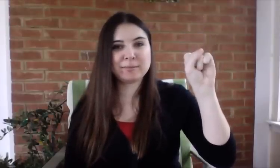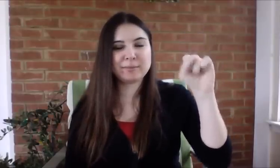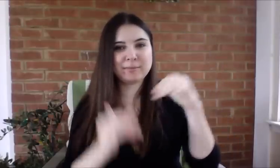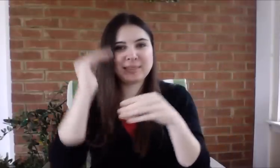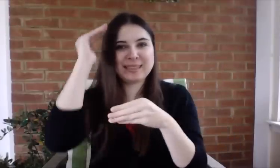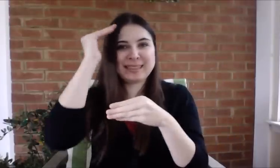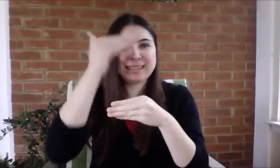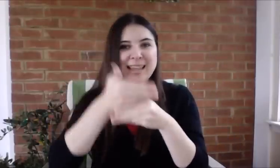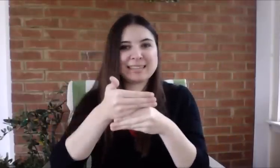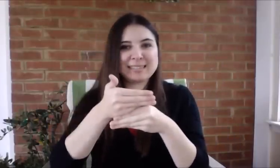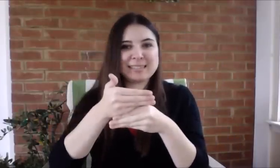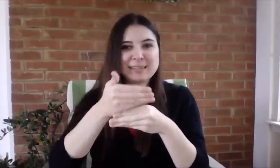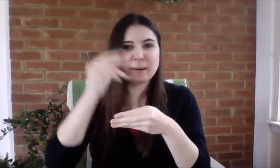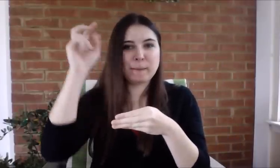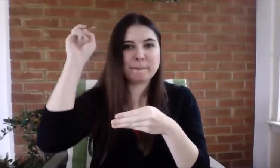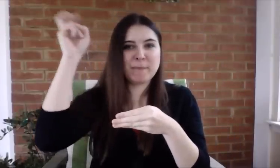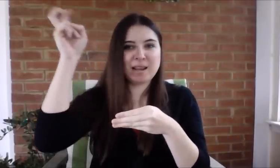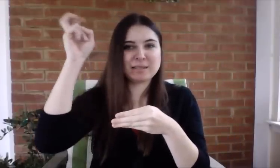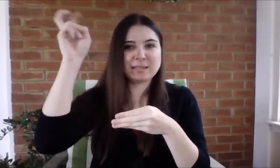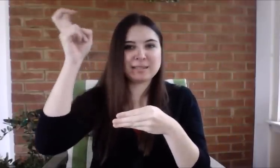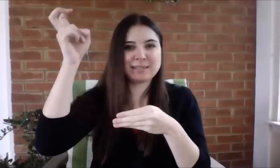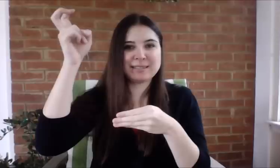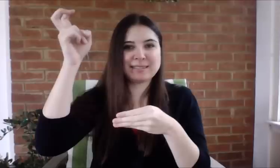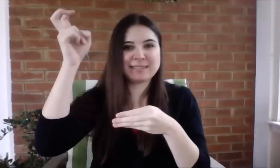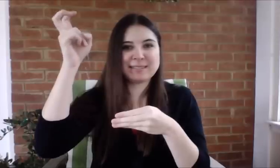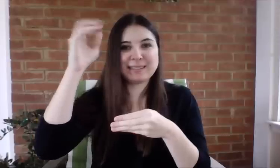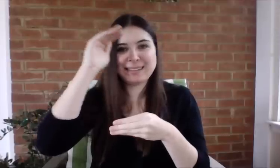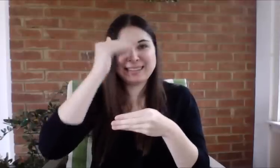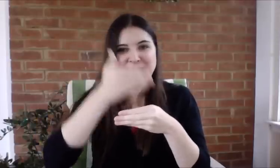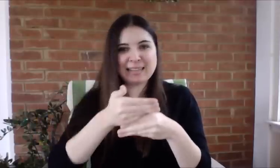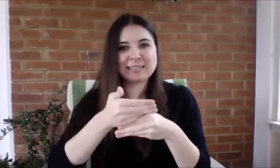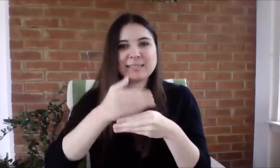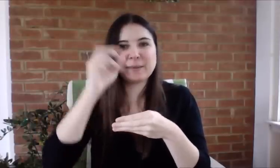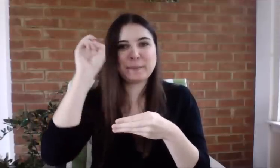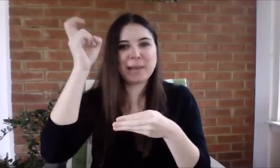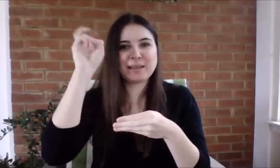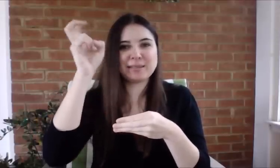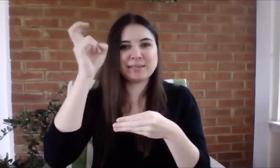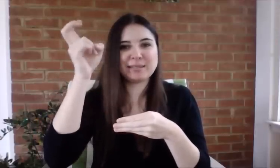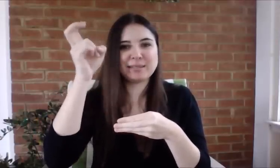[demonstrates sign]